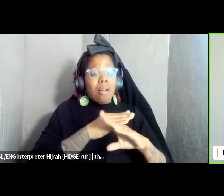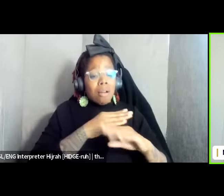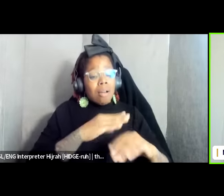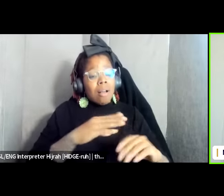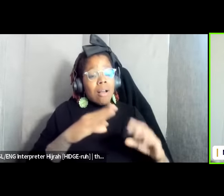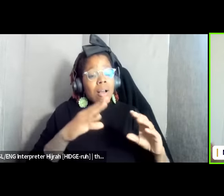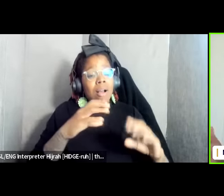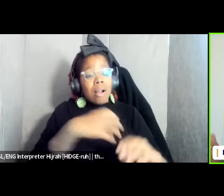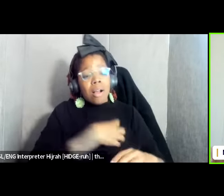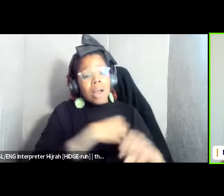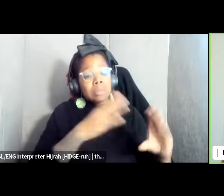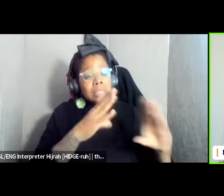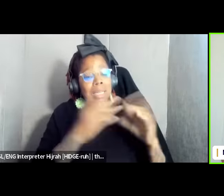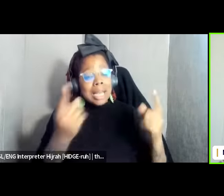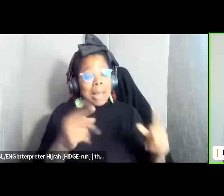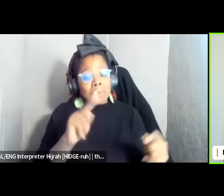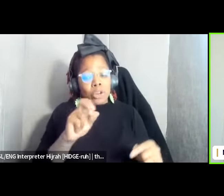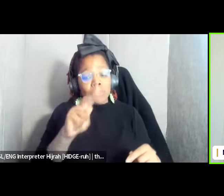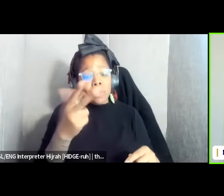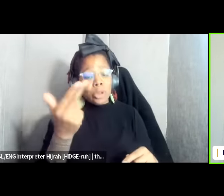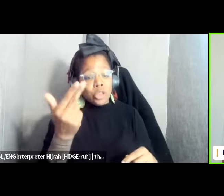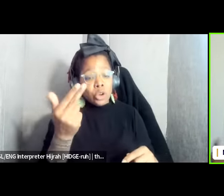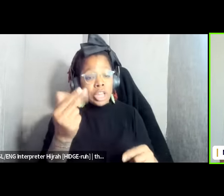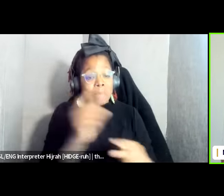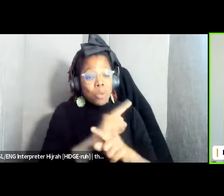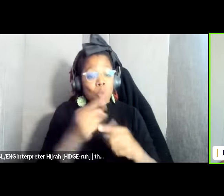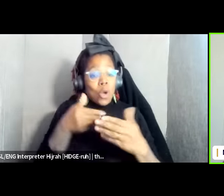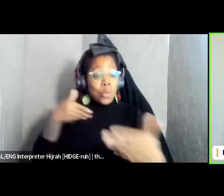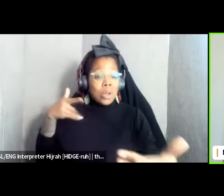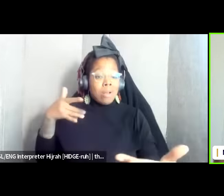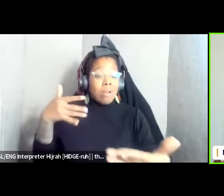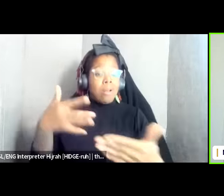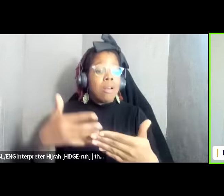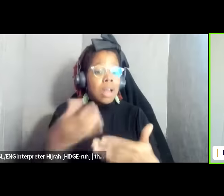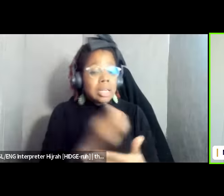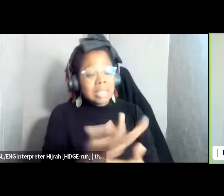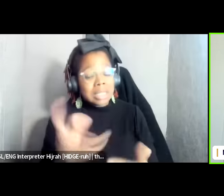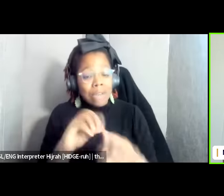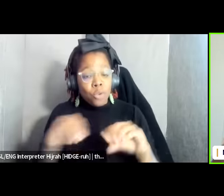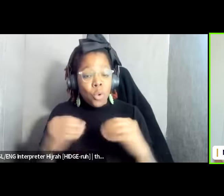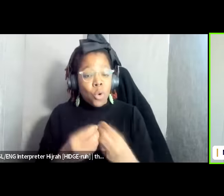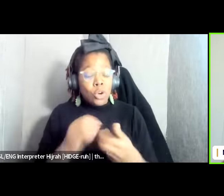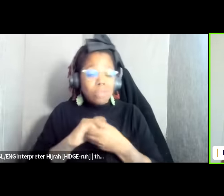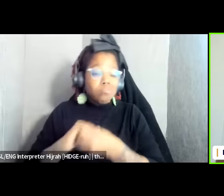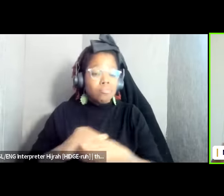13th but a week leading up to that um several organizations came together and did political